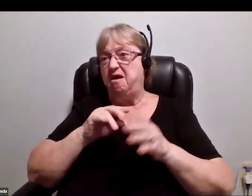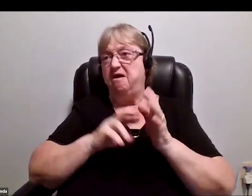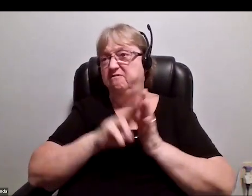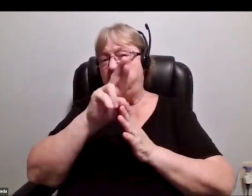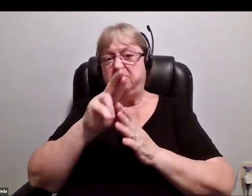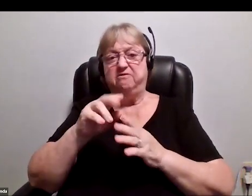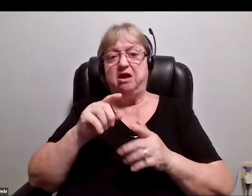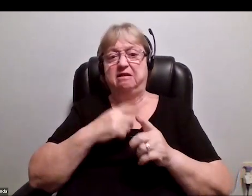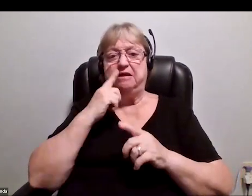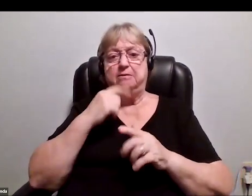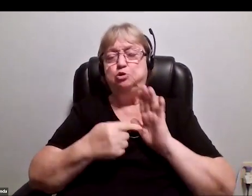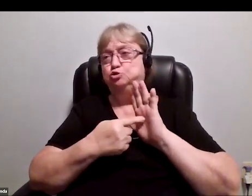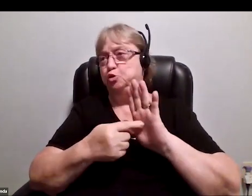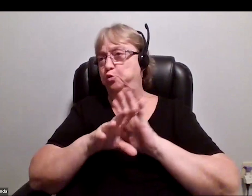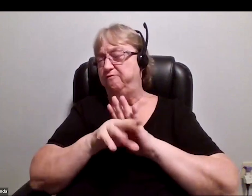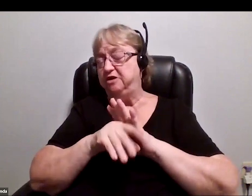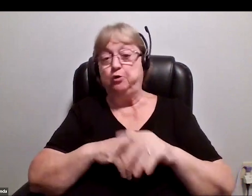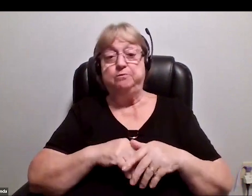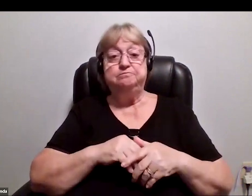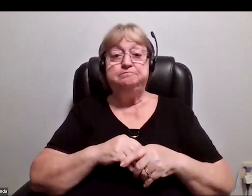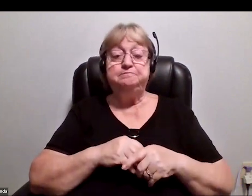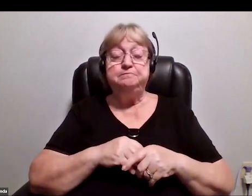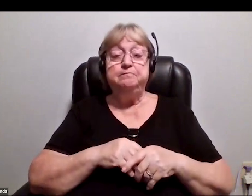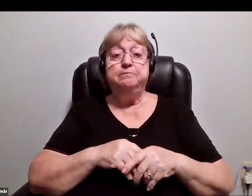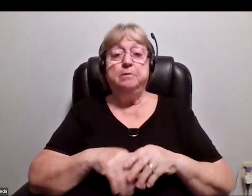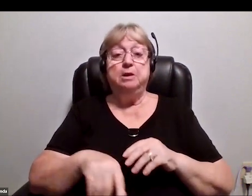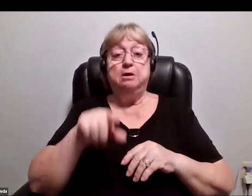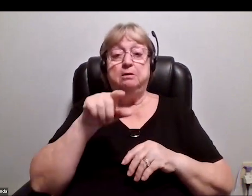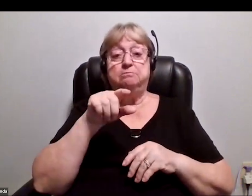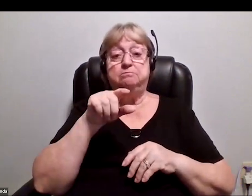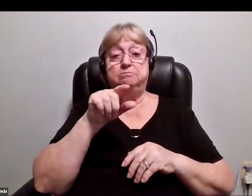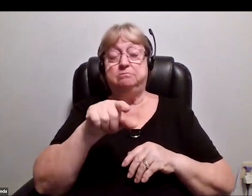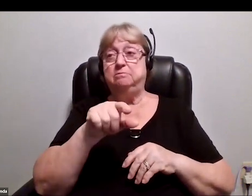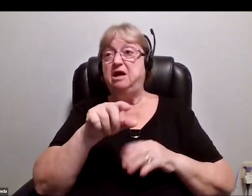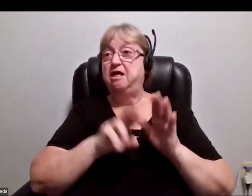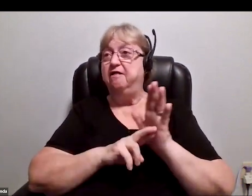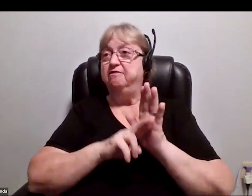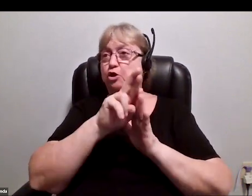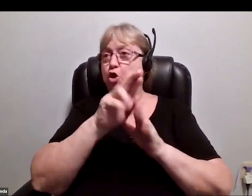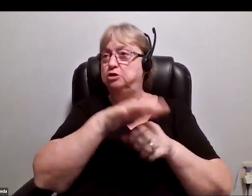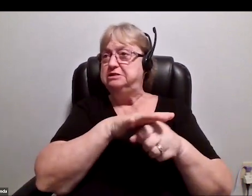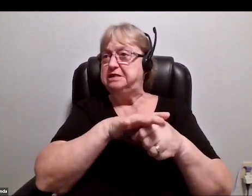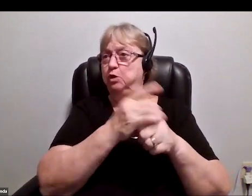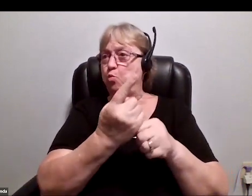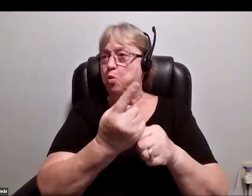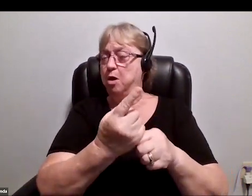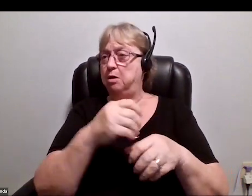I can show to wrap up here. This is the Launch Site One in Van Horn, Texas,